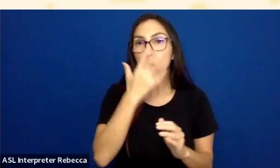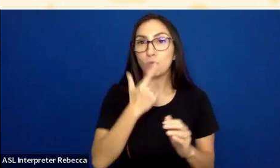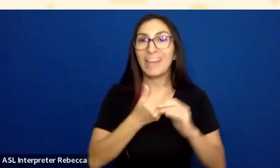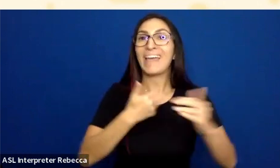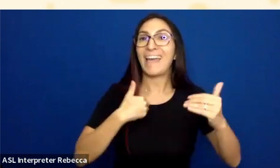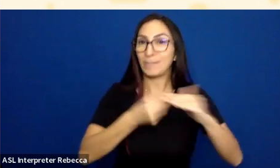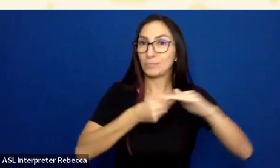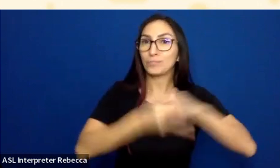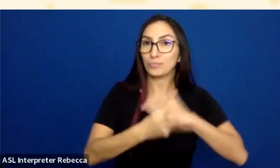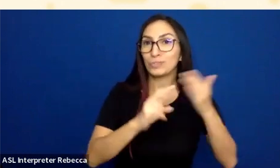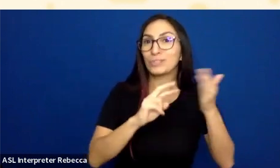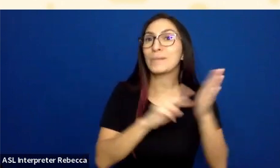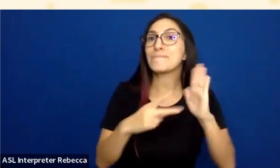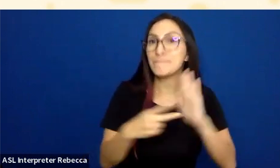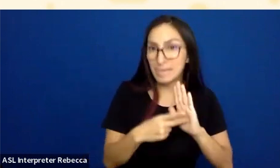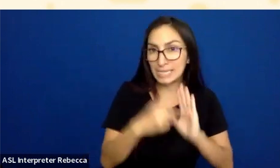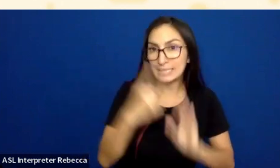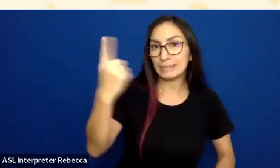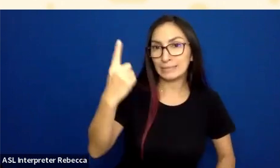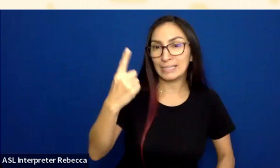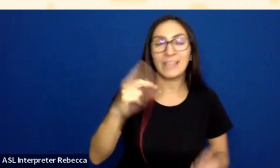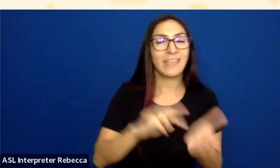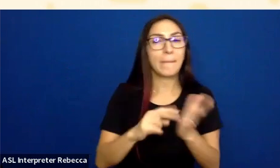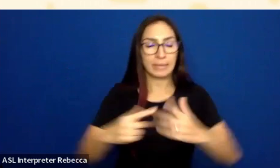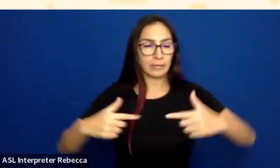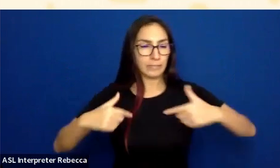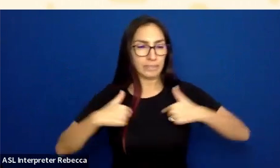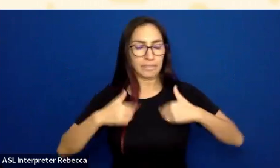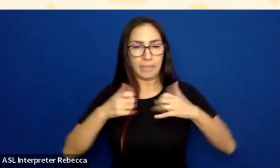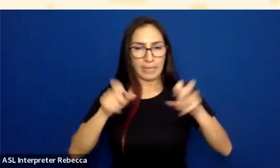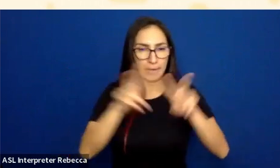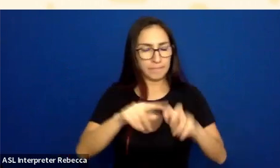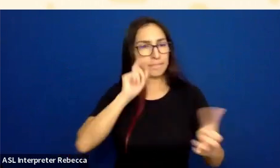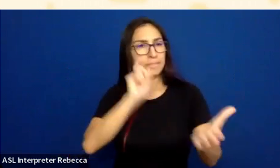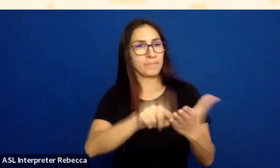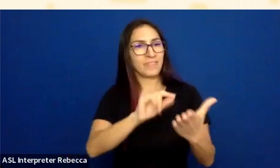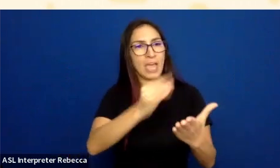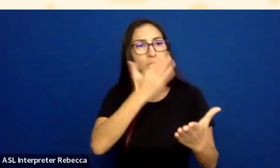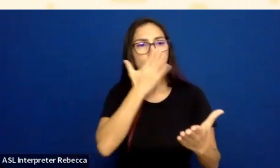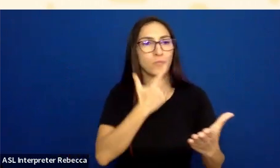This requires that I can detect and differentiate the color red from all other colors.